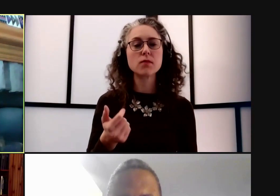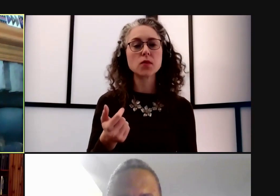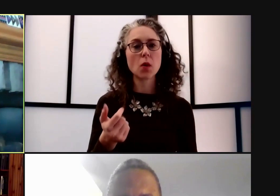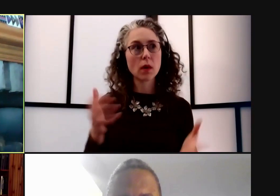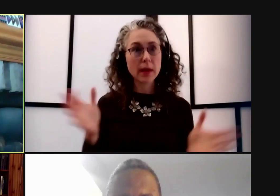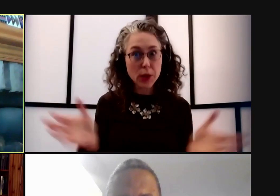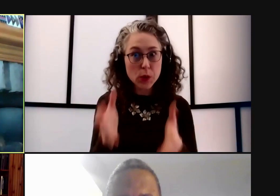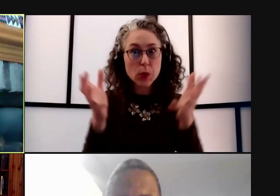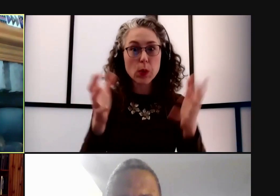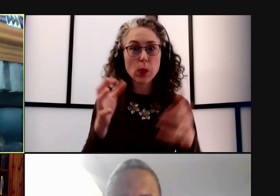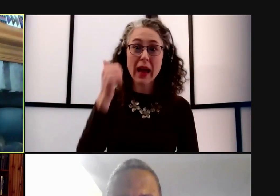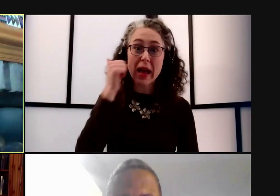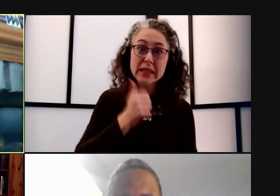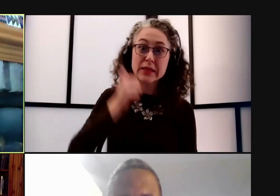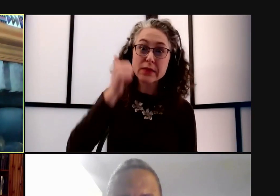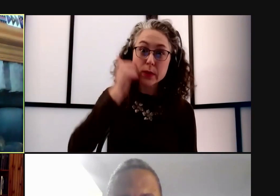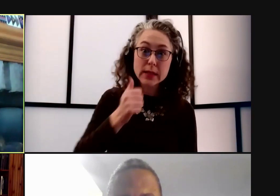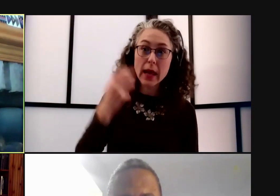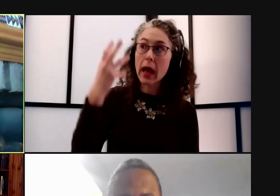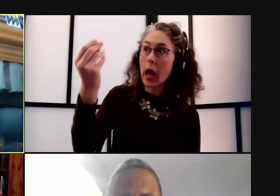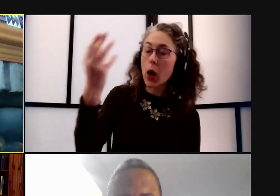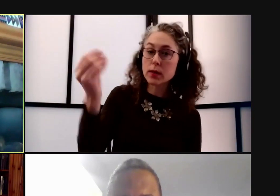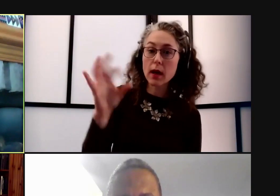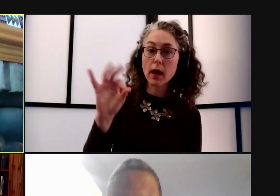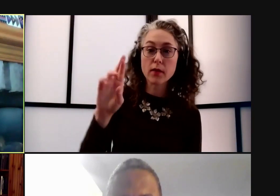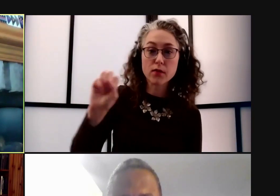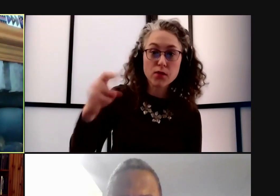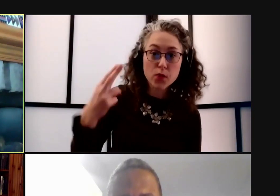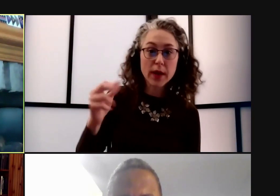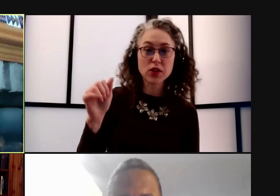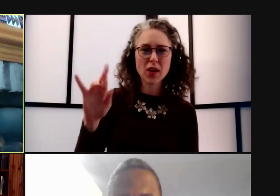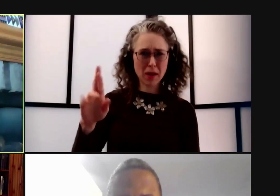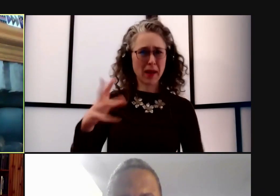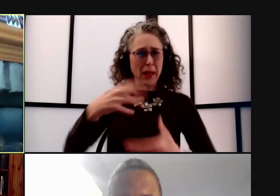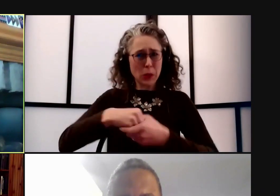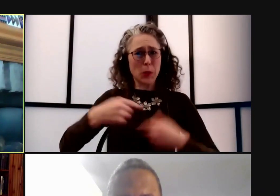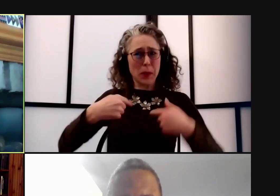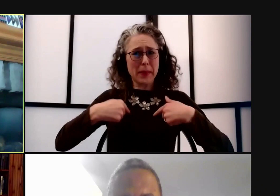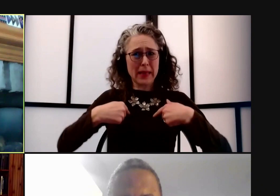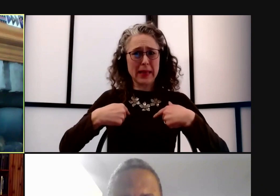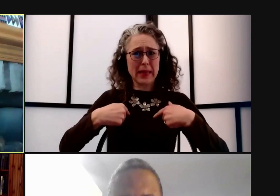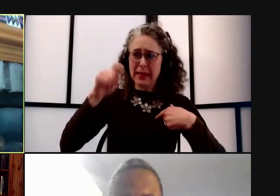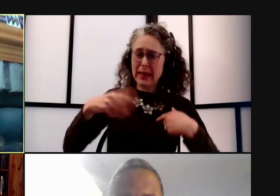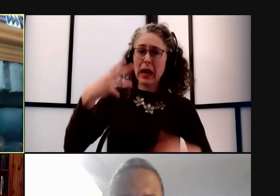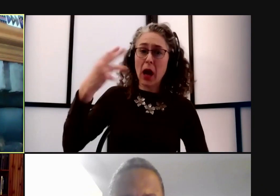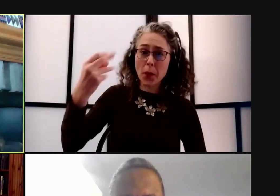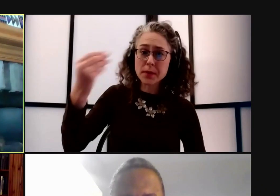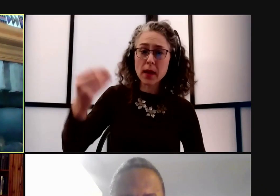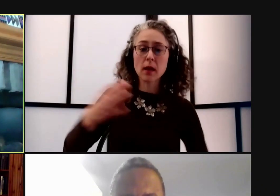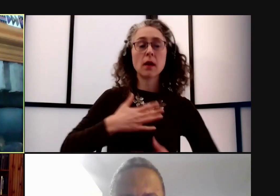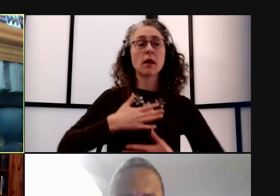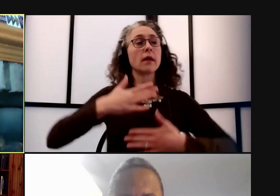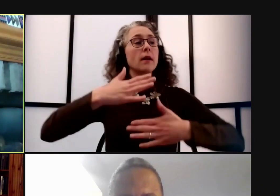I think every day, frankly, people should, all of us, even myself, like get outside, get some fresh air, and for our students